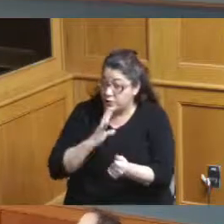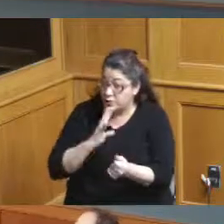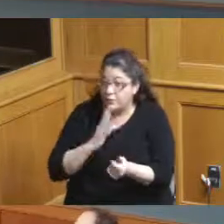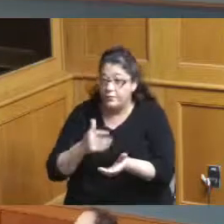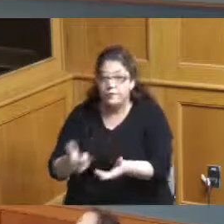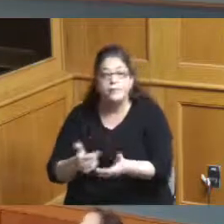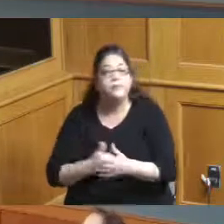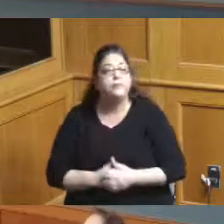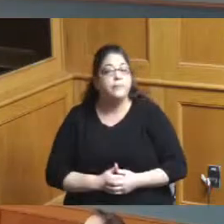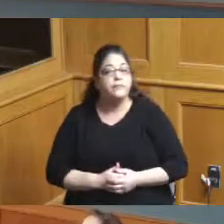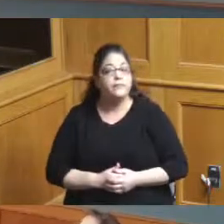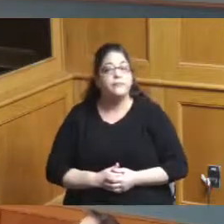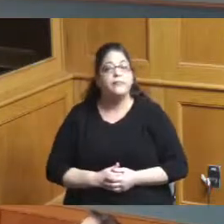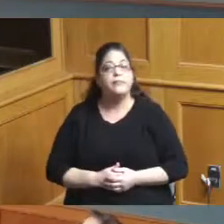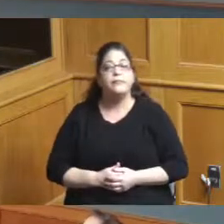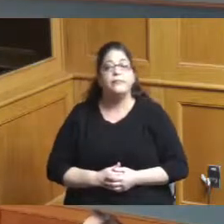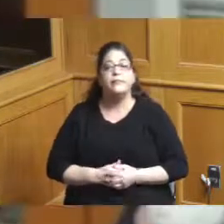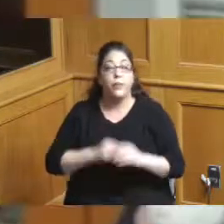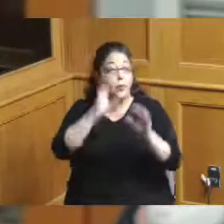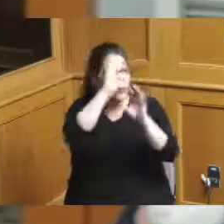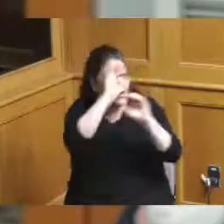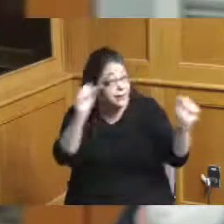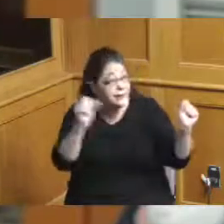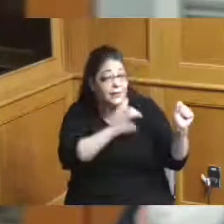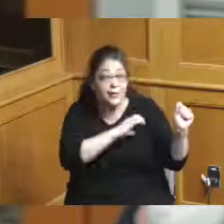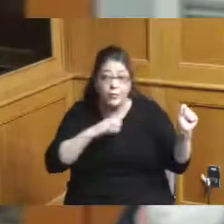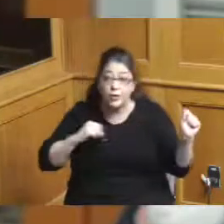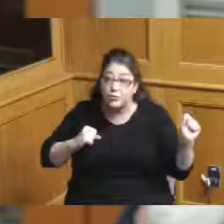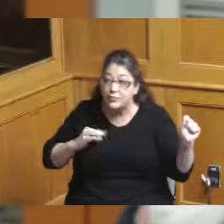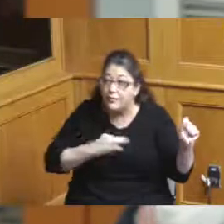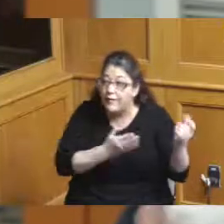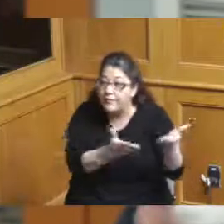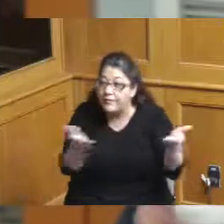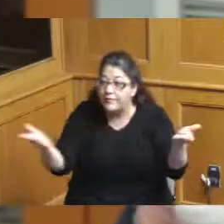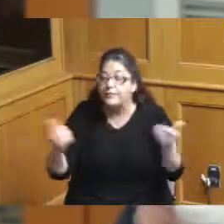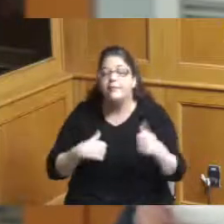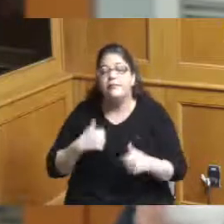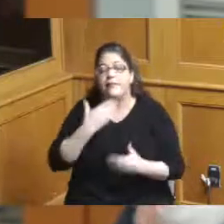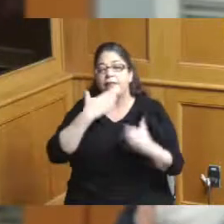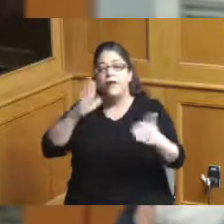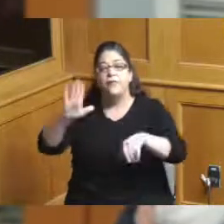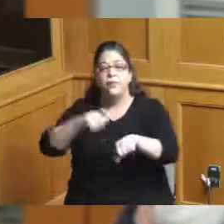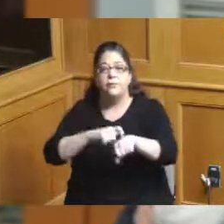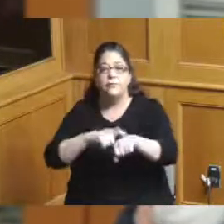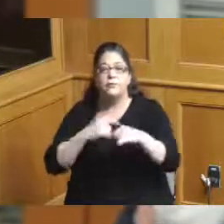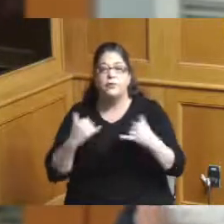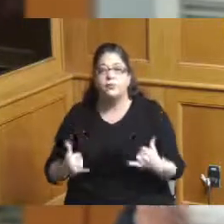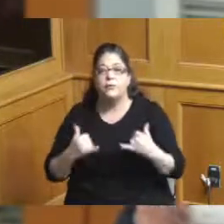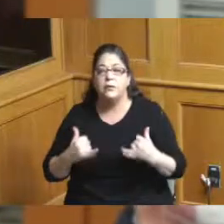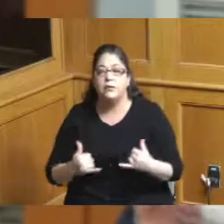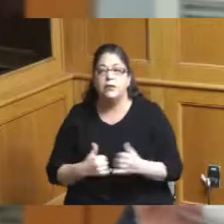President to the County Commissioners and staff I appreciate your time today we're excited to work